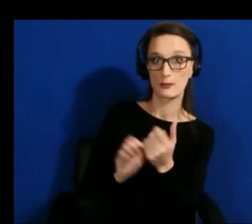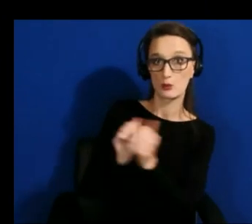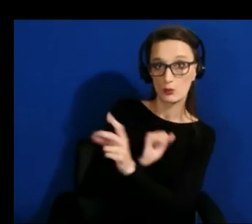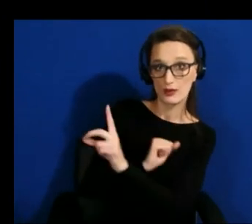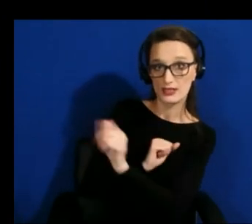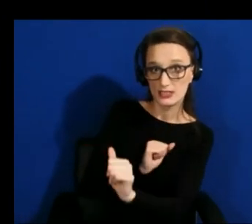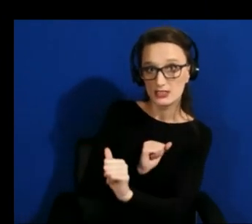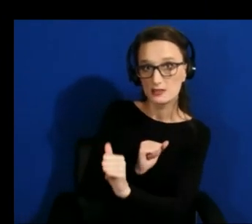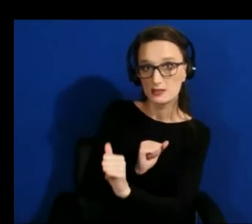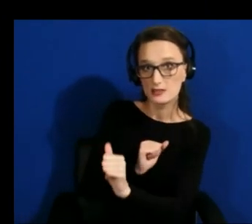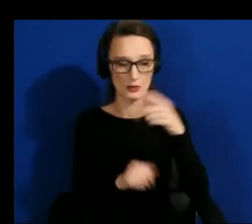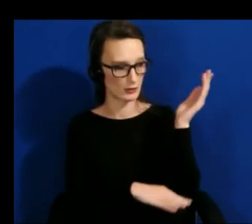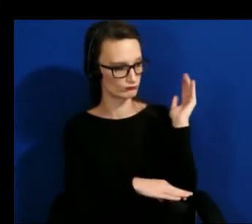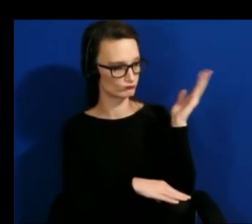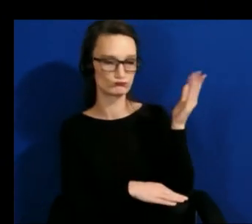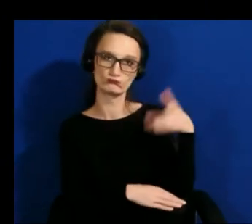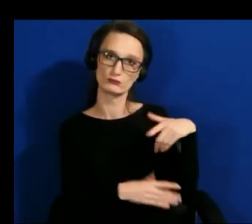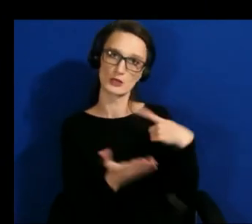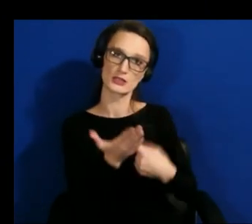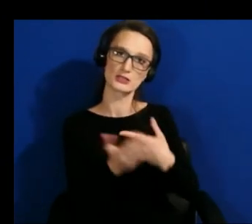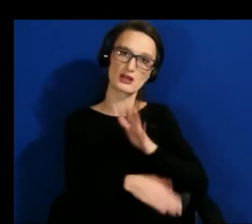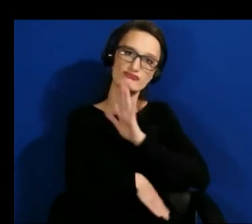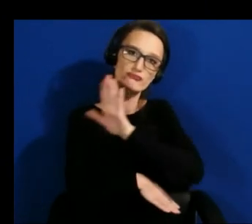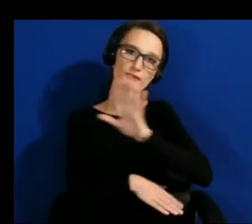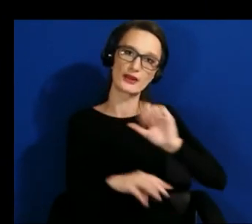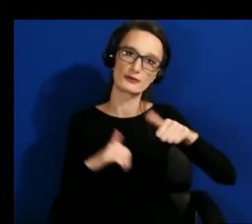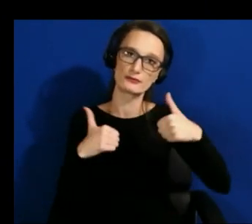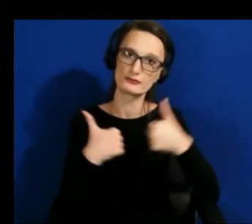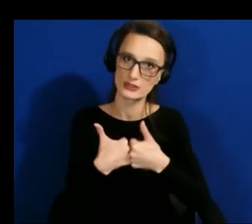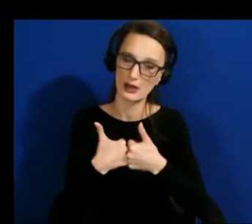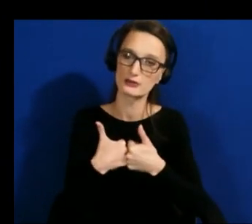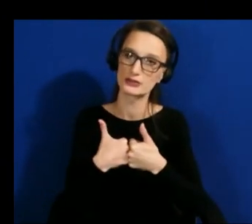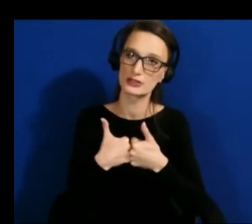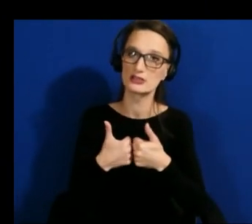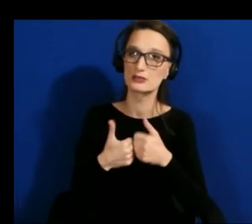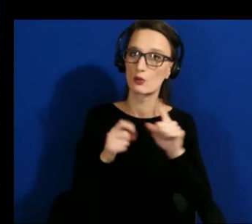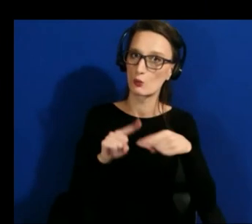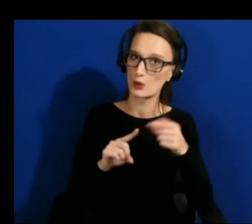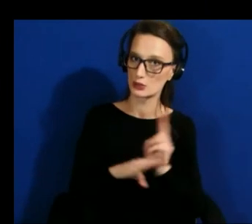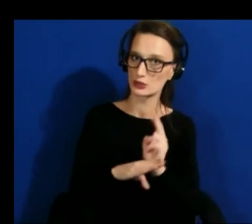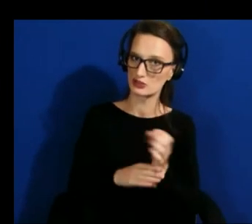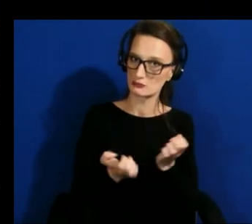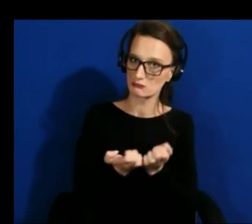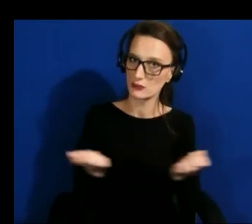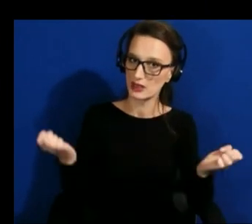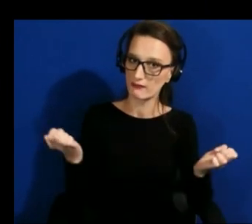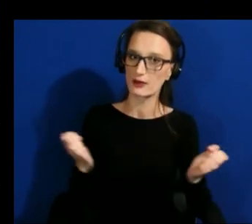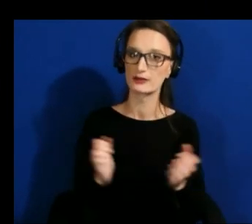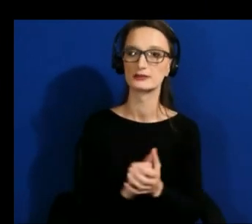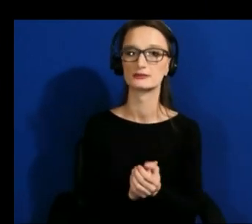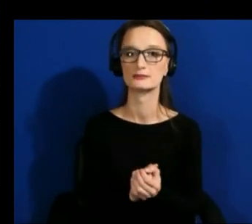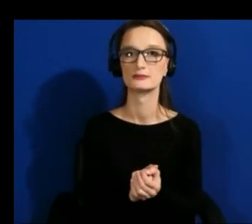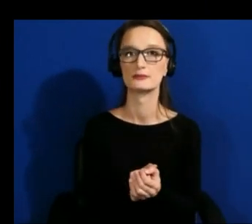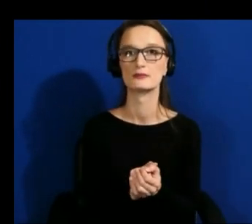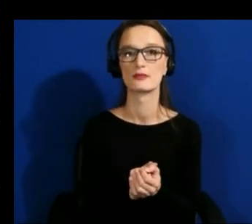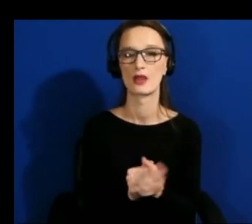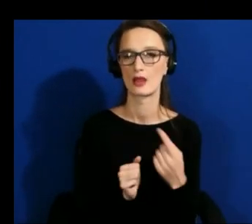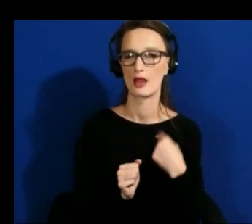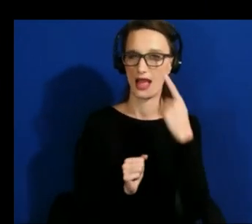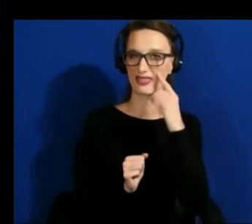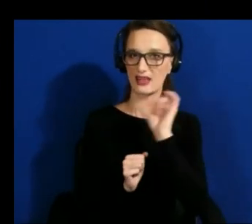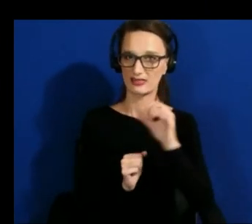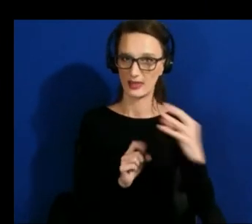challenges that they experience when using a device i think that exposure and that awareness